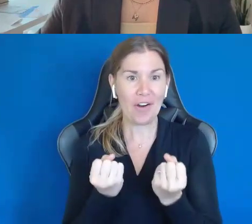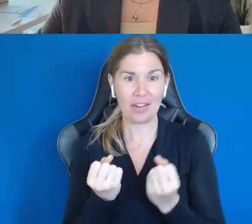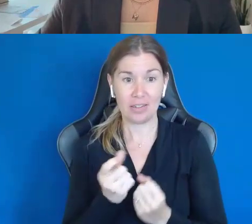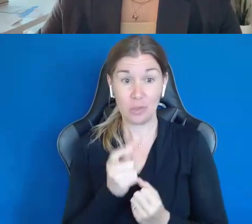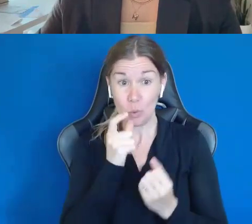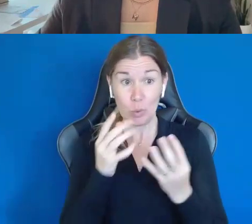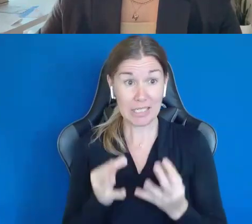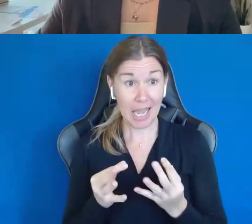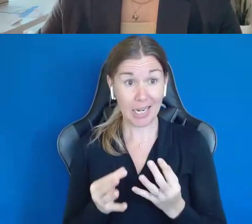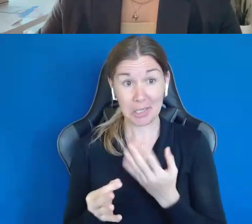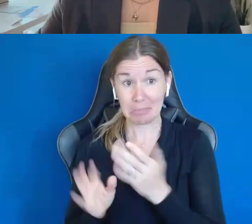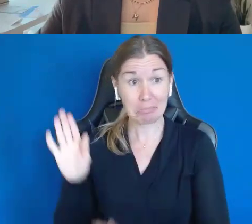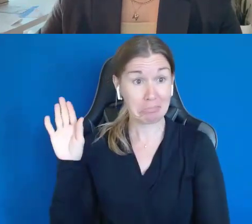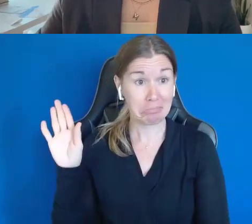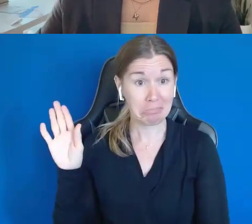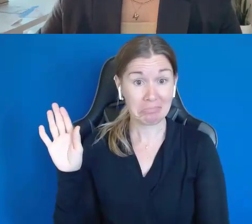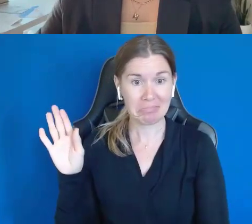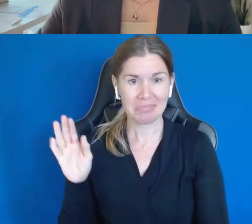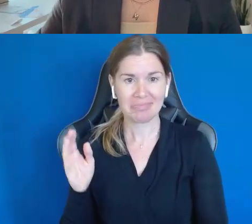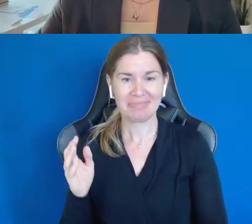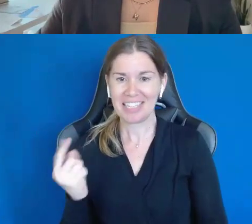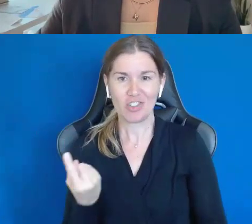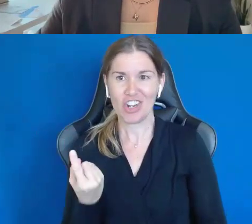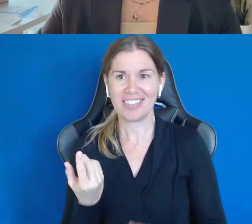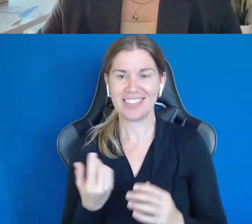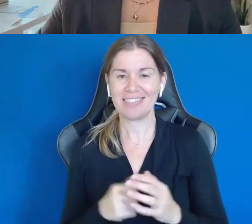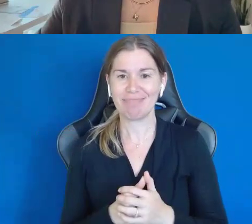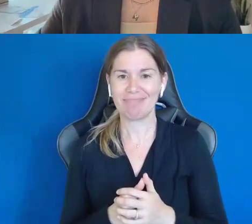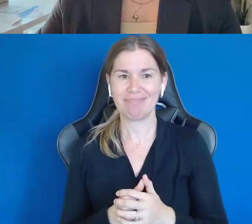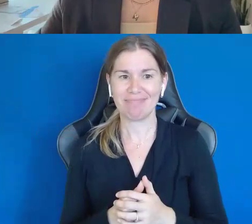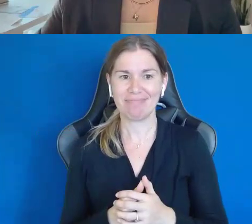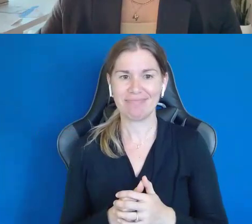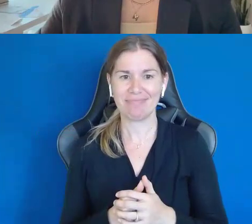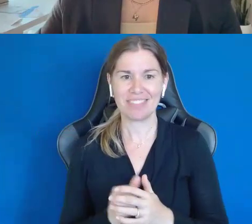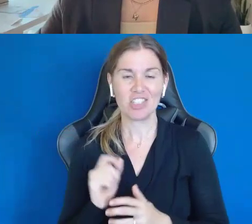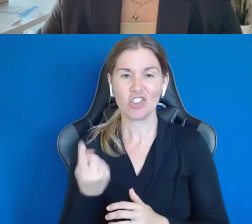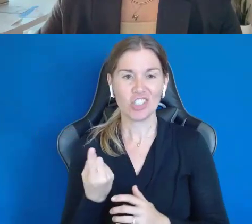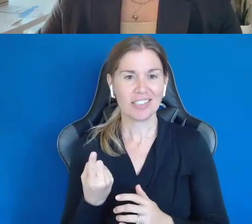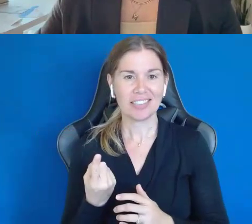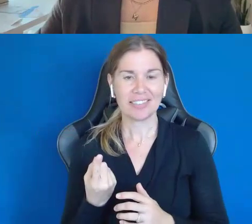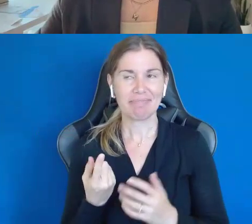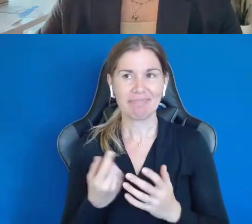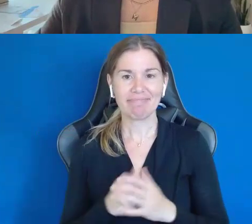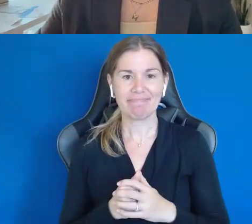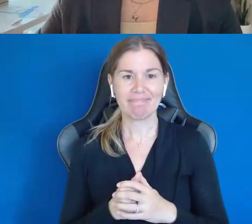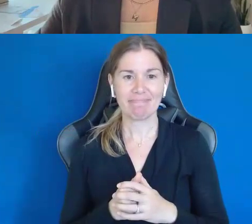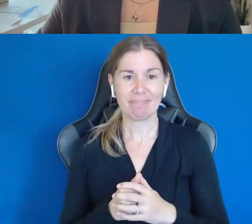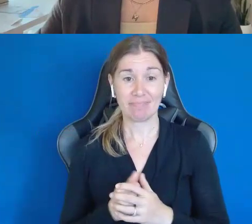(Michael raising his hand) It's just the way he and I are in it most